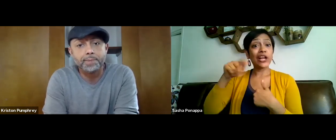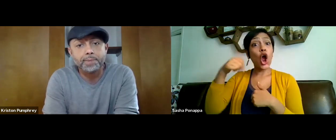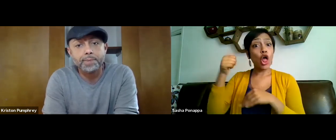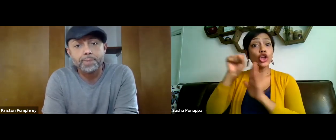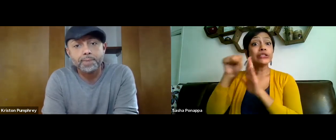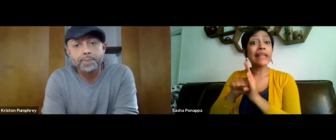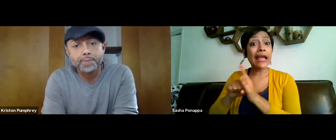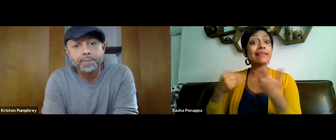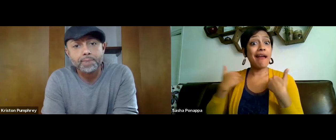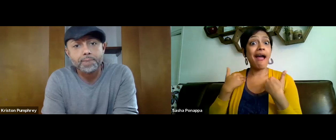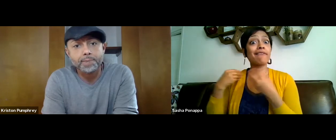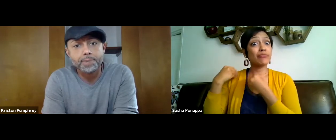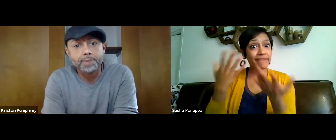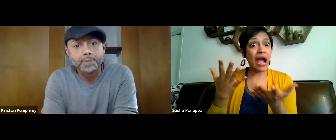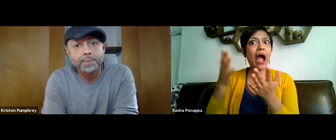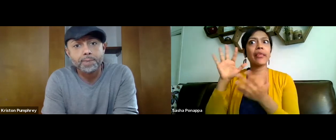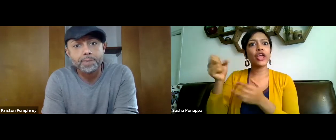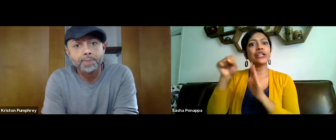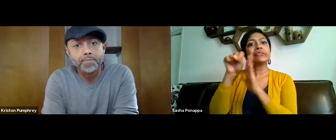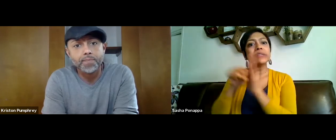and resources being affected,